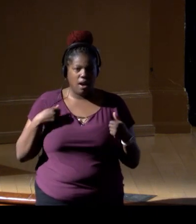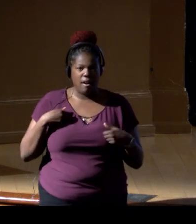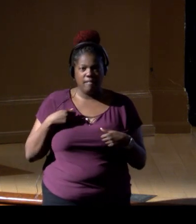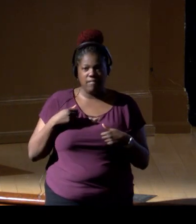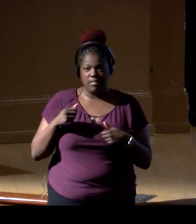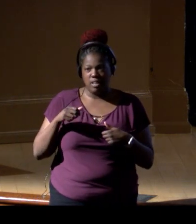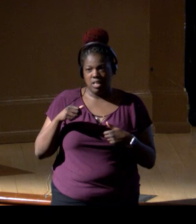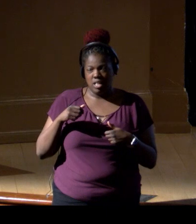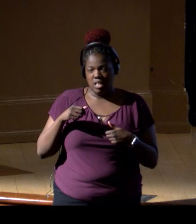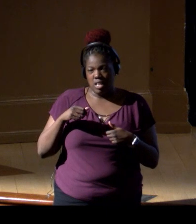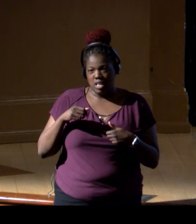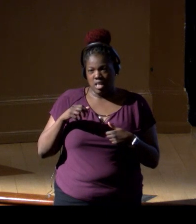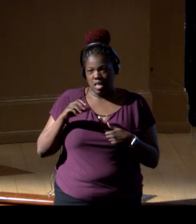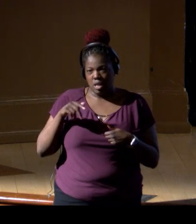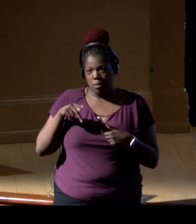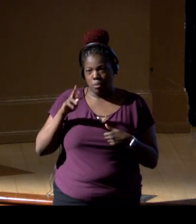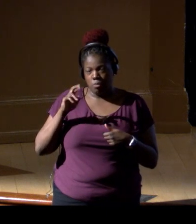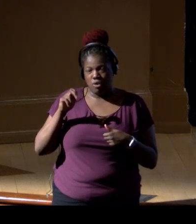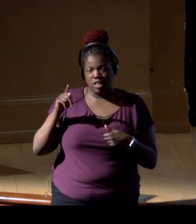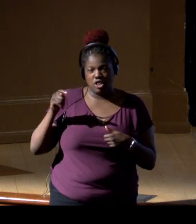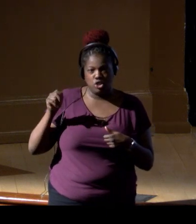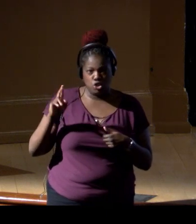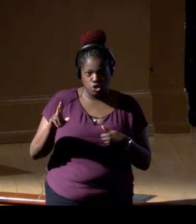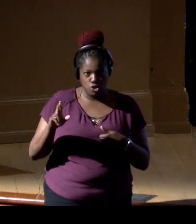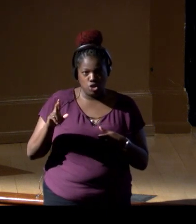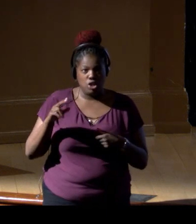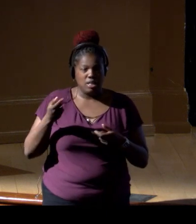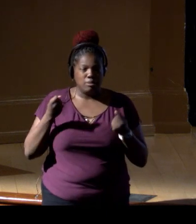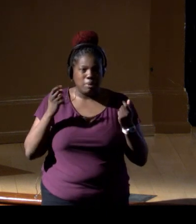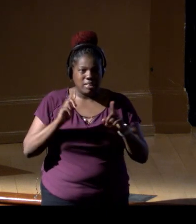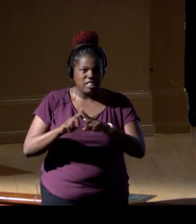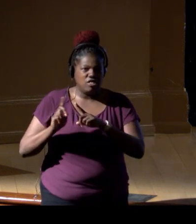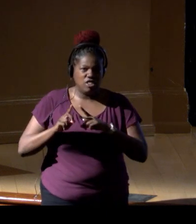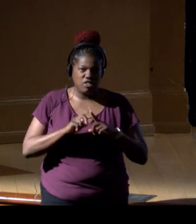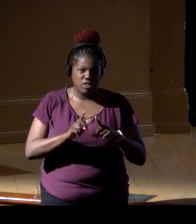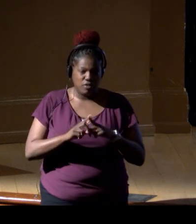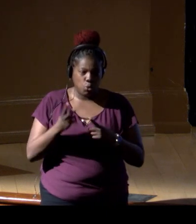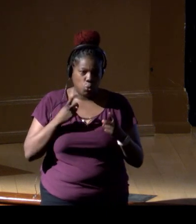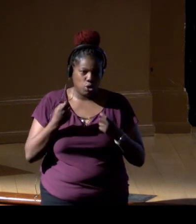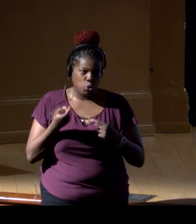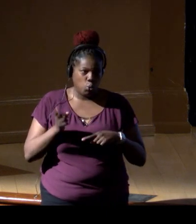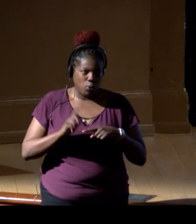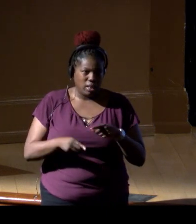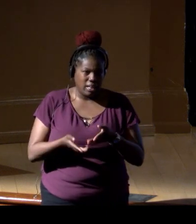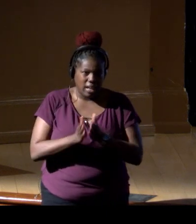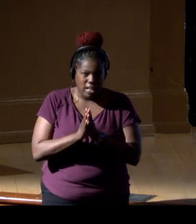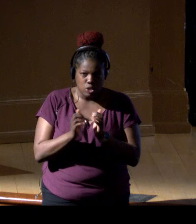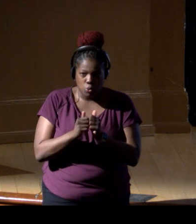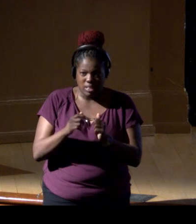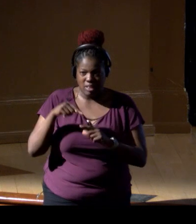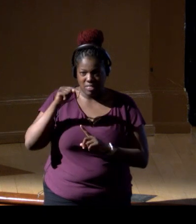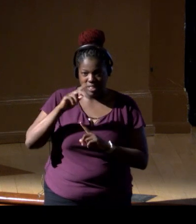So there are so many questions that we couldn't ask without these invaluable time capsules.